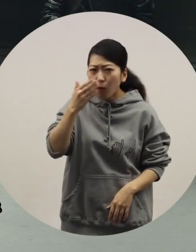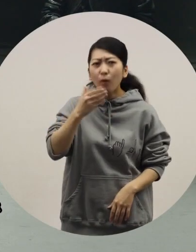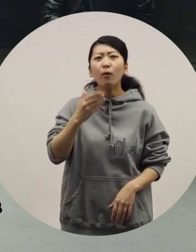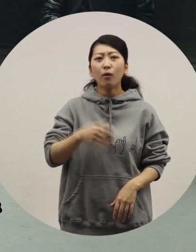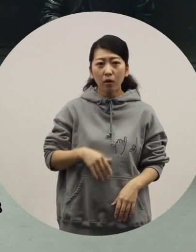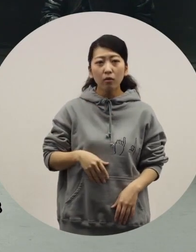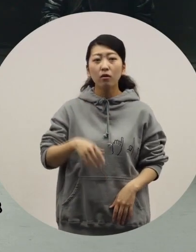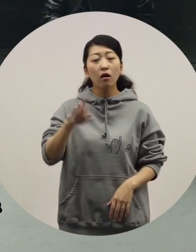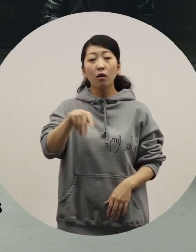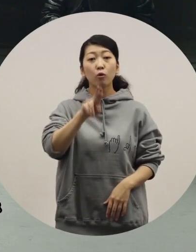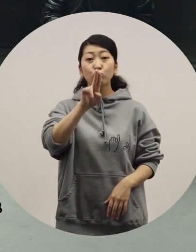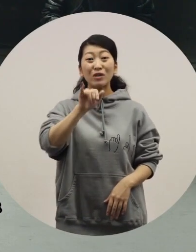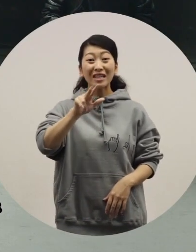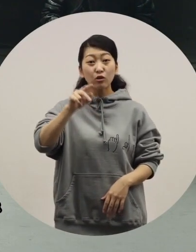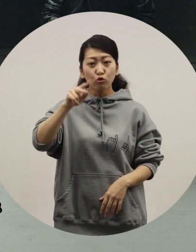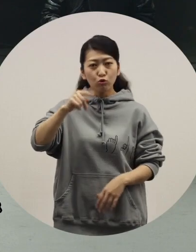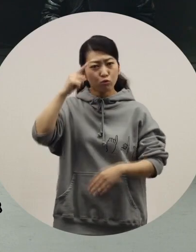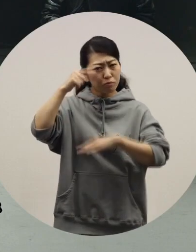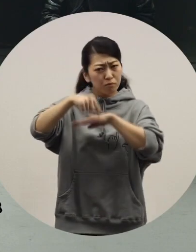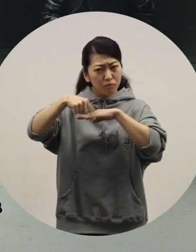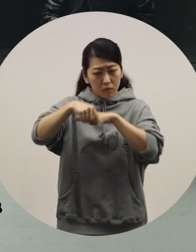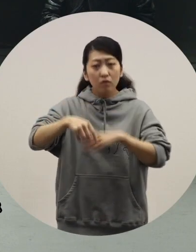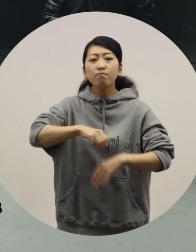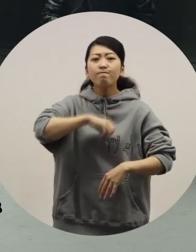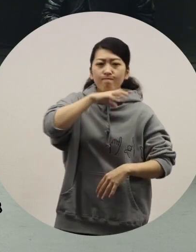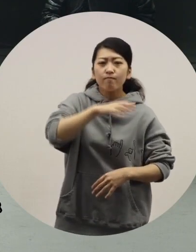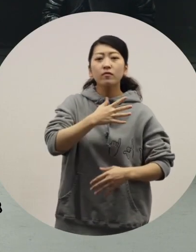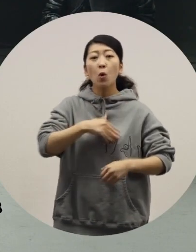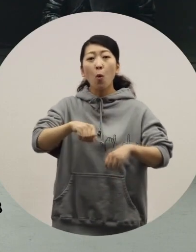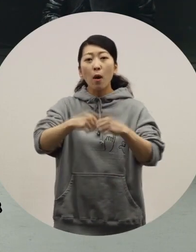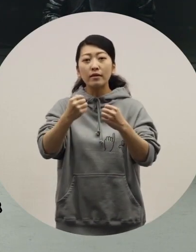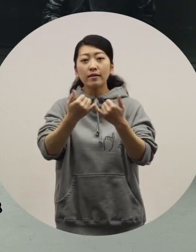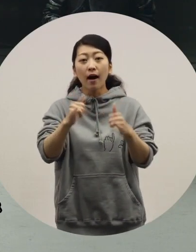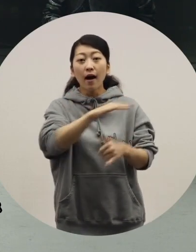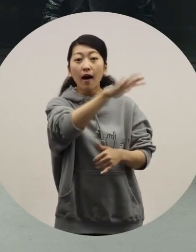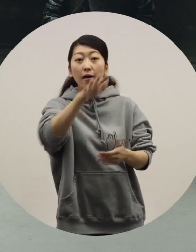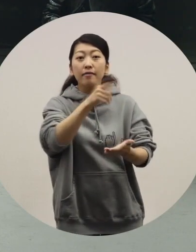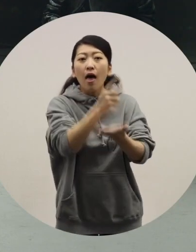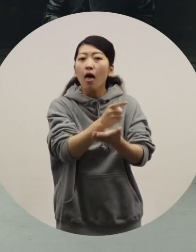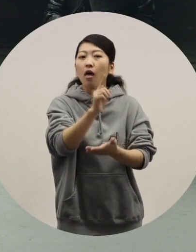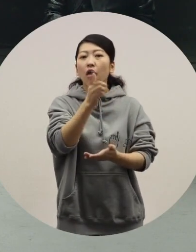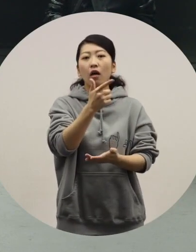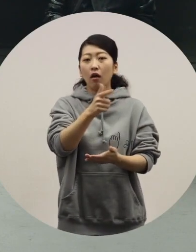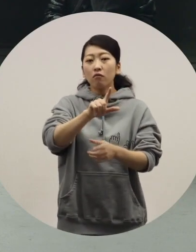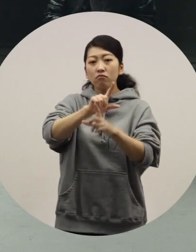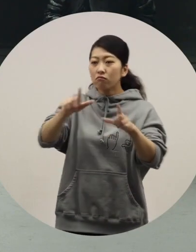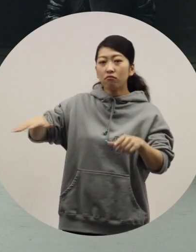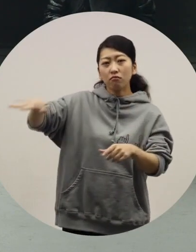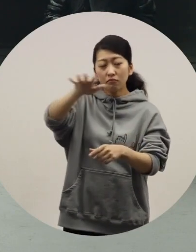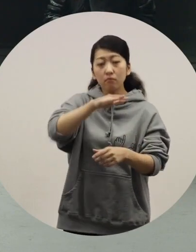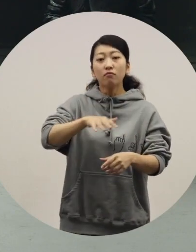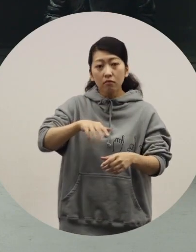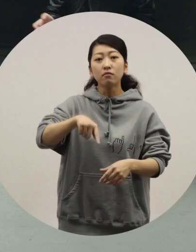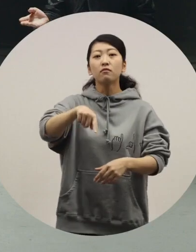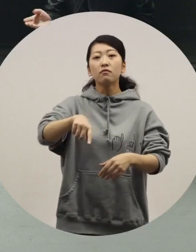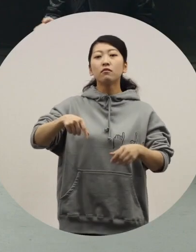WHILL designs products not only for seniors or people with disabilities. You aim to create vehicles for short distances. Is that right?